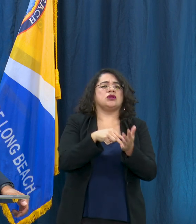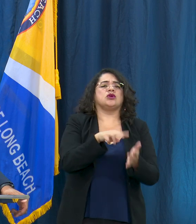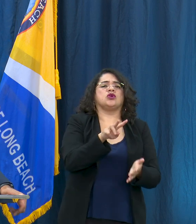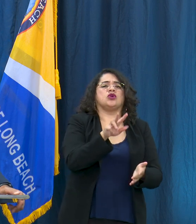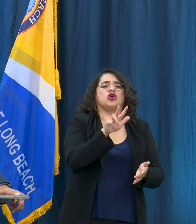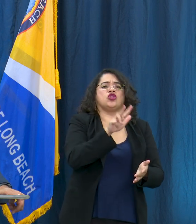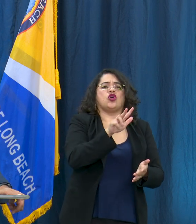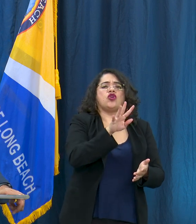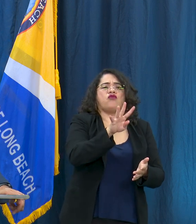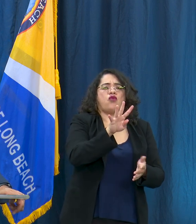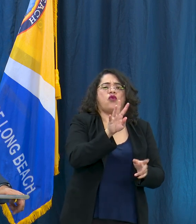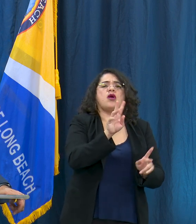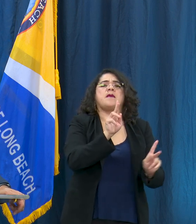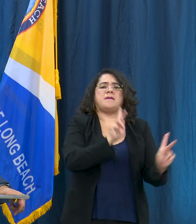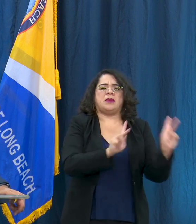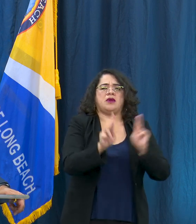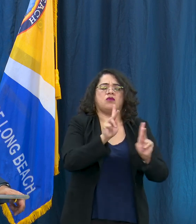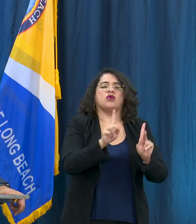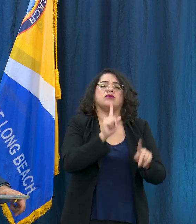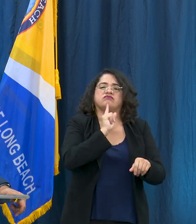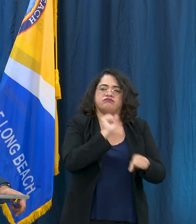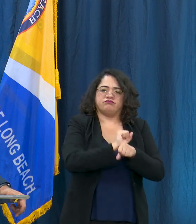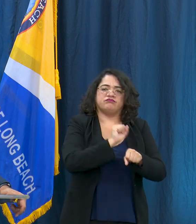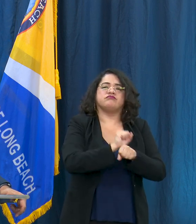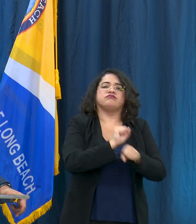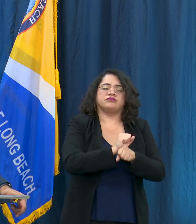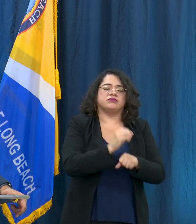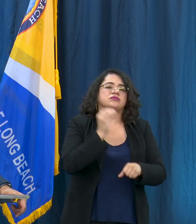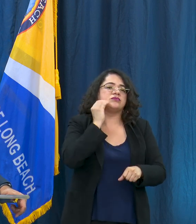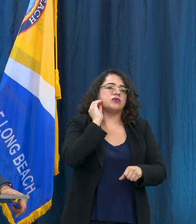experiencing homelessness. That's the count that was done or when folks were